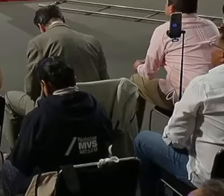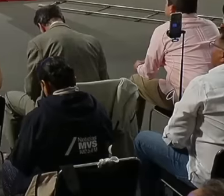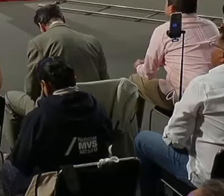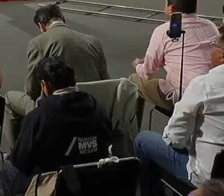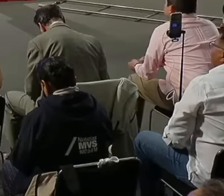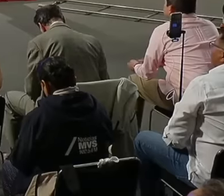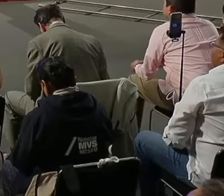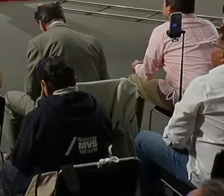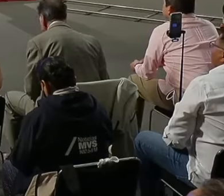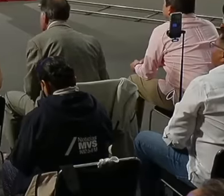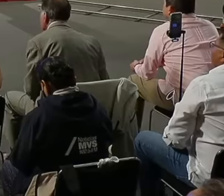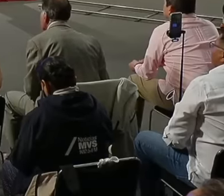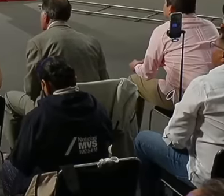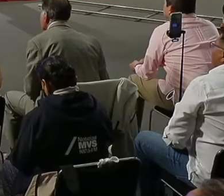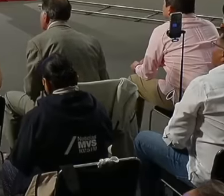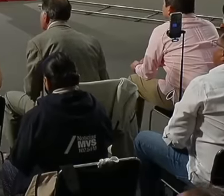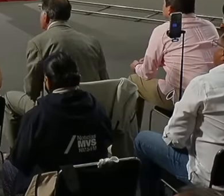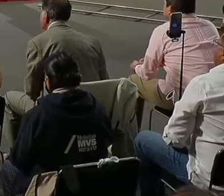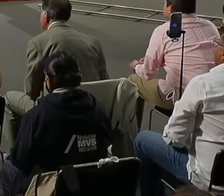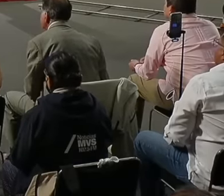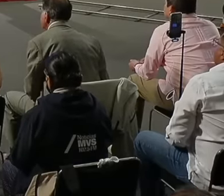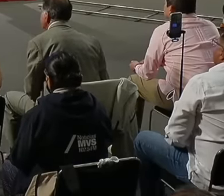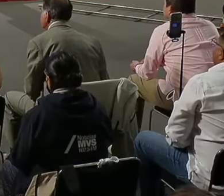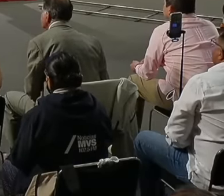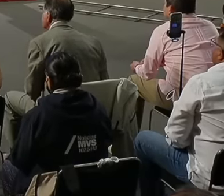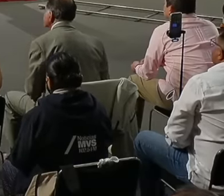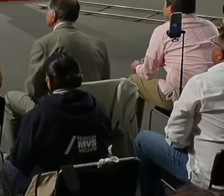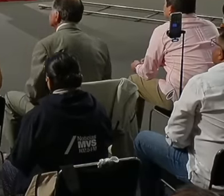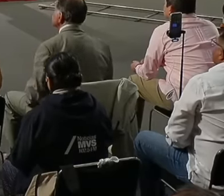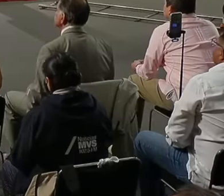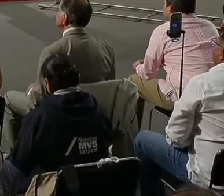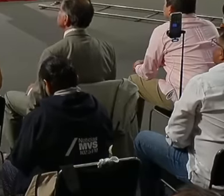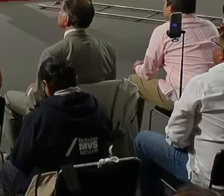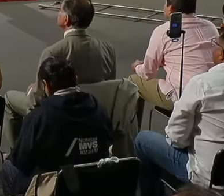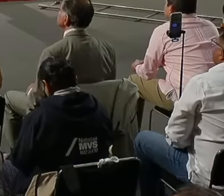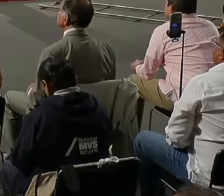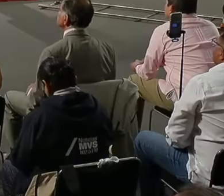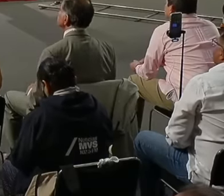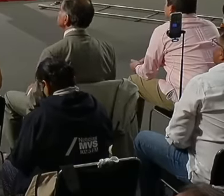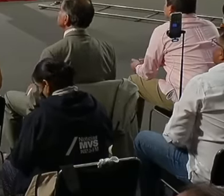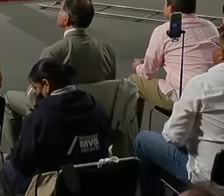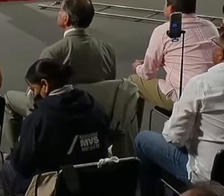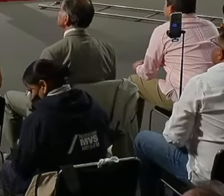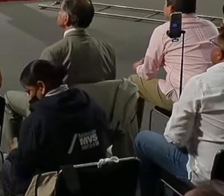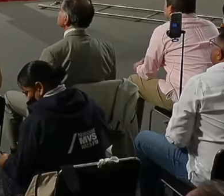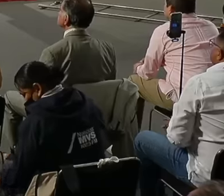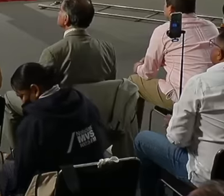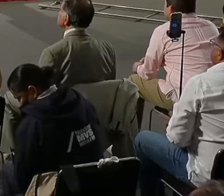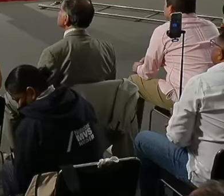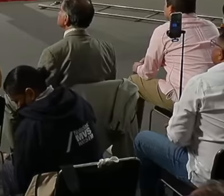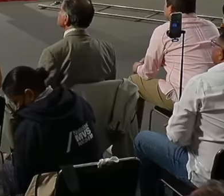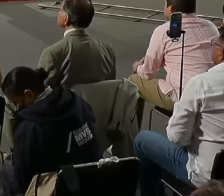see it state by state this here Good This is the page of the prep president and here one can